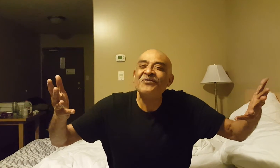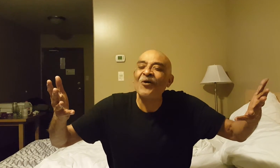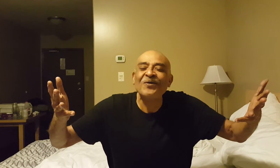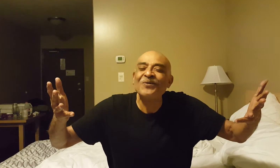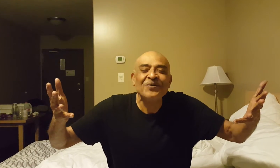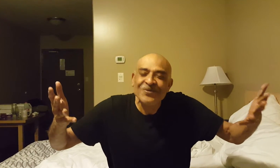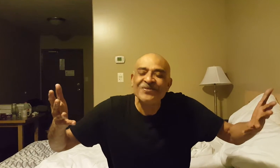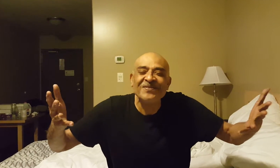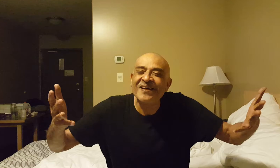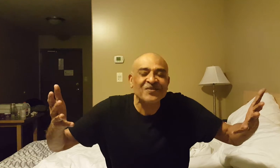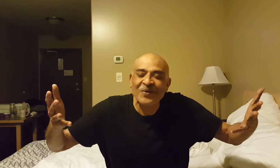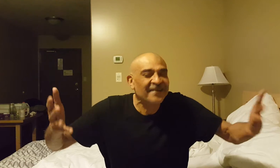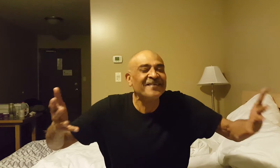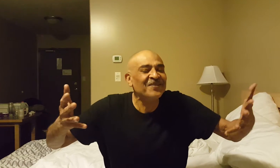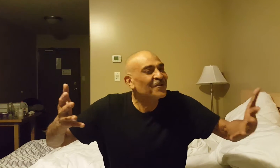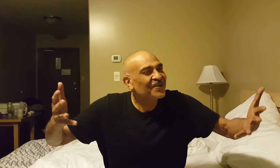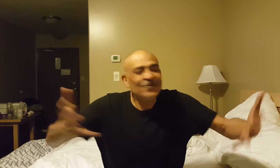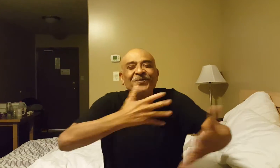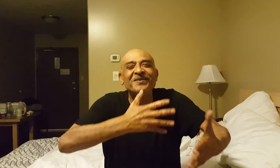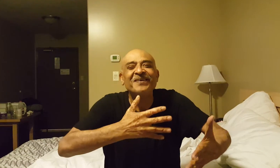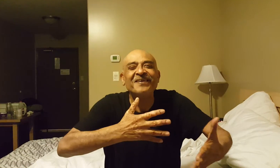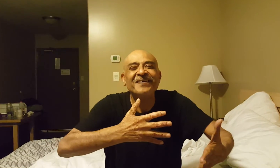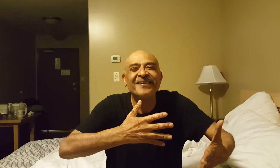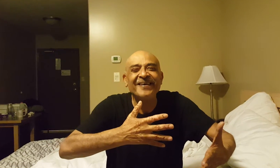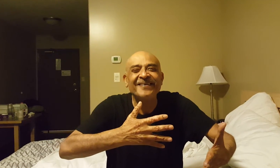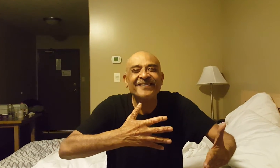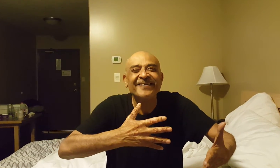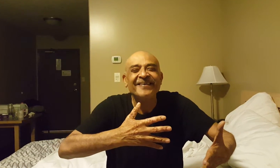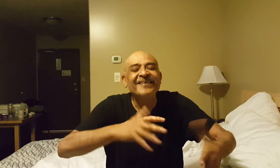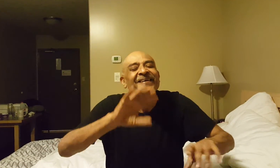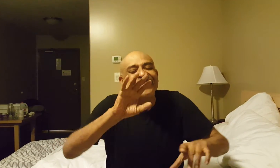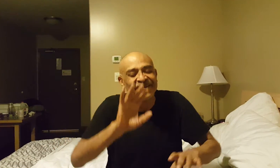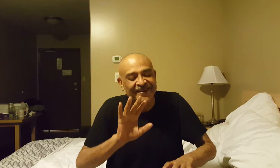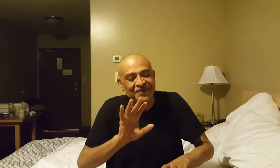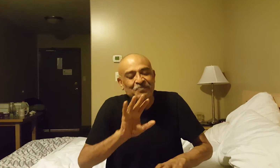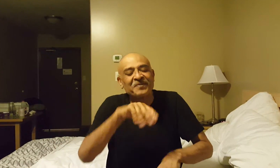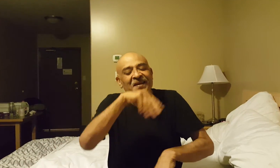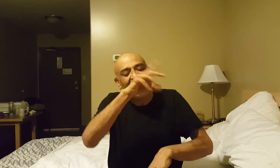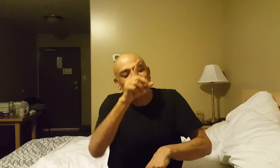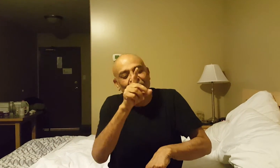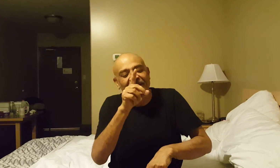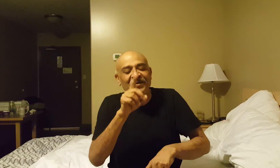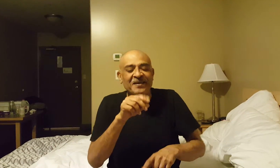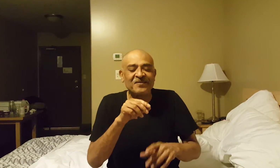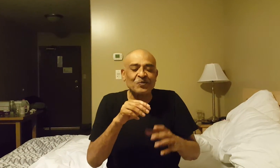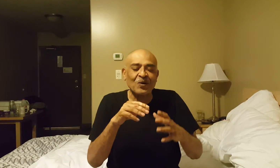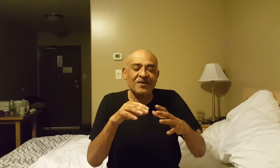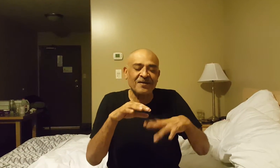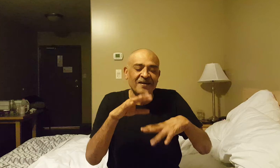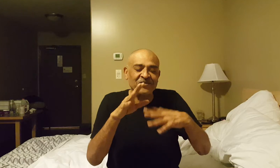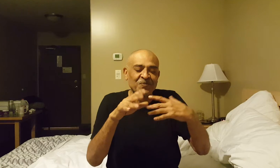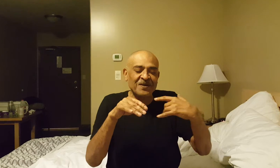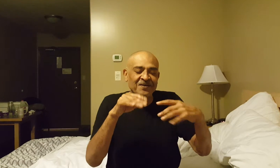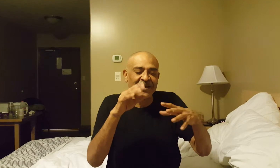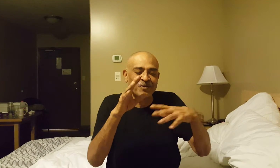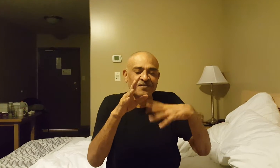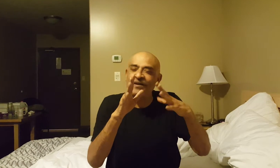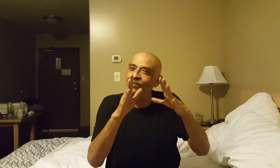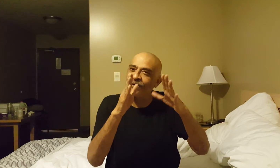draw conclusions as quickly as we do. Right? Okay the next one is what has been labelled the double